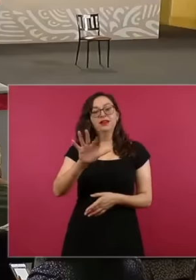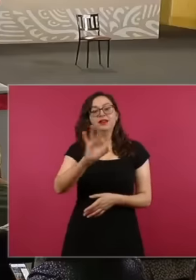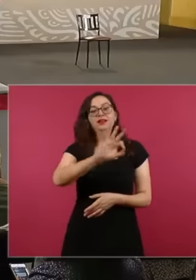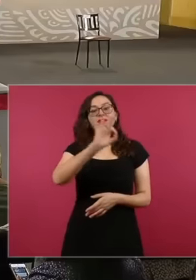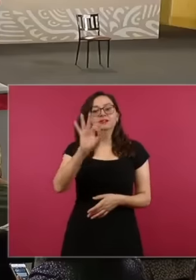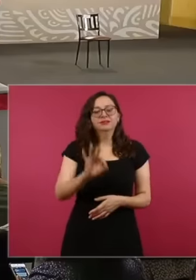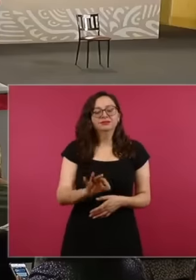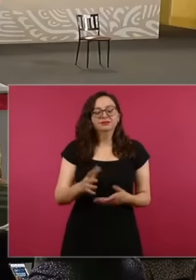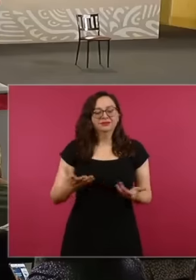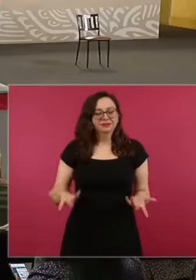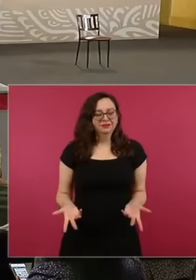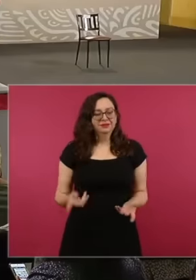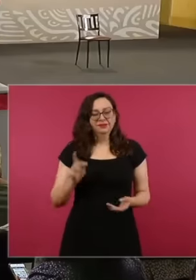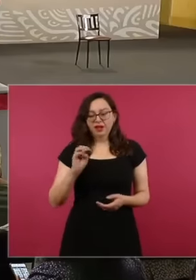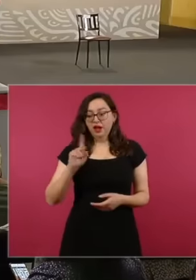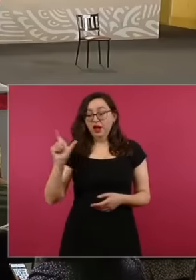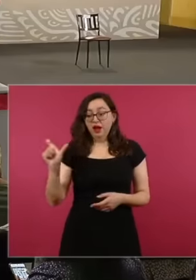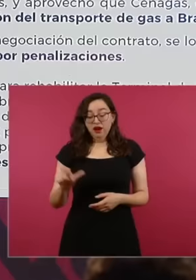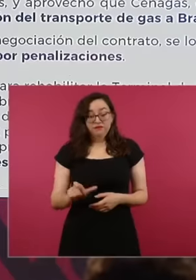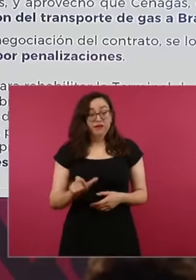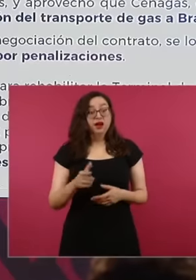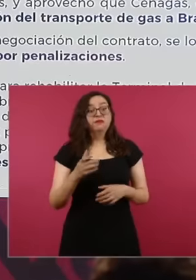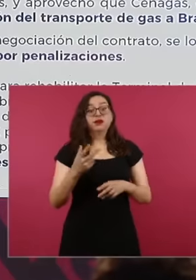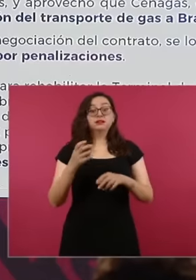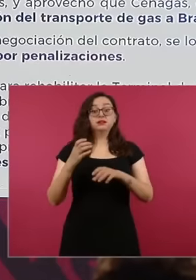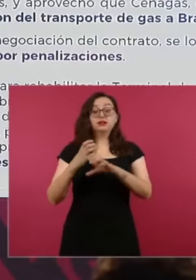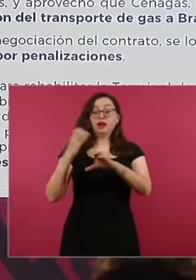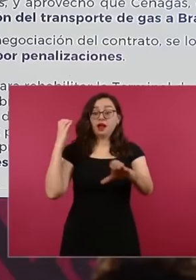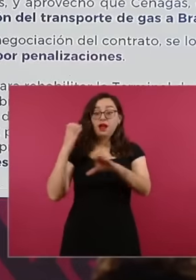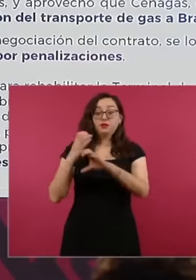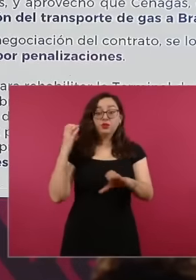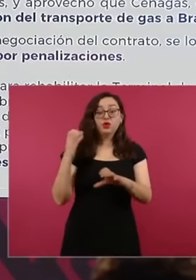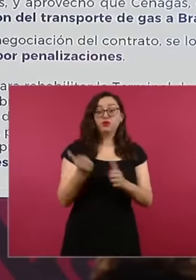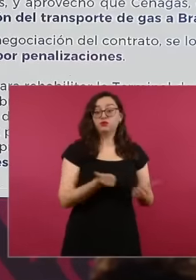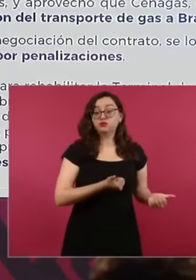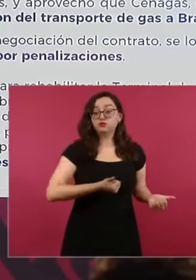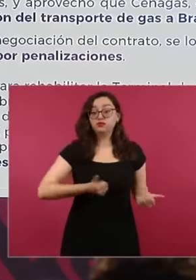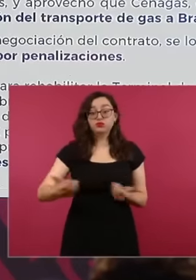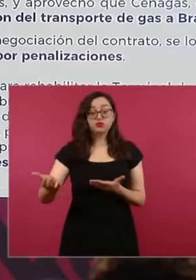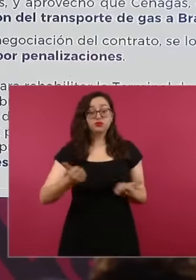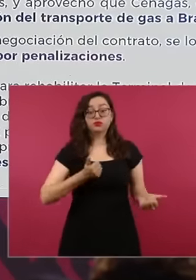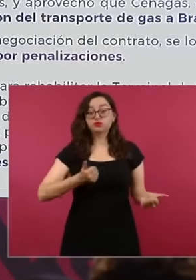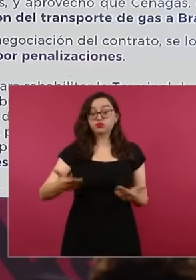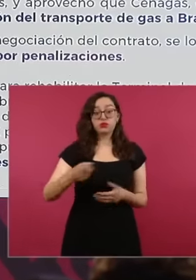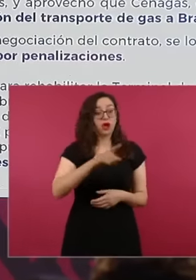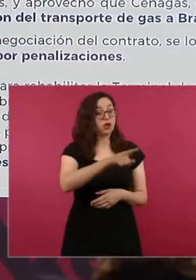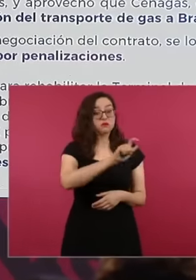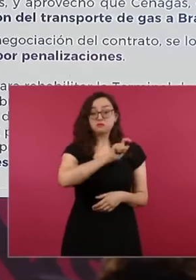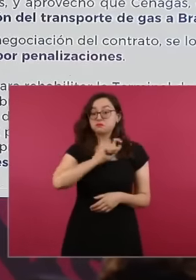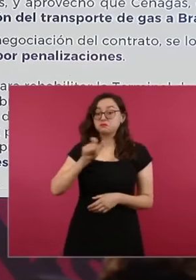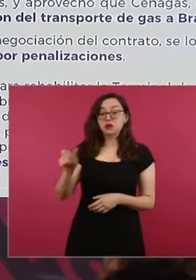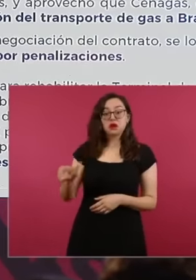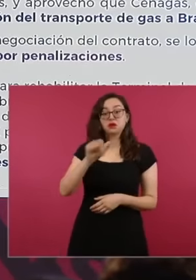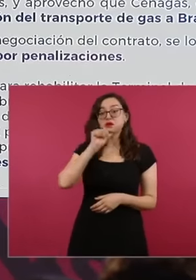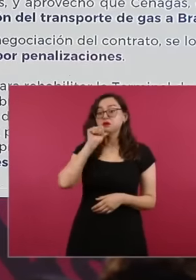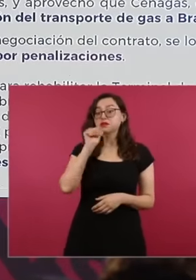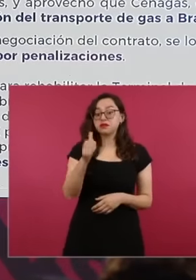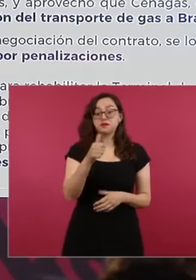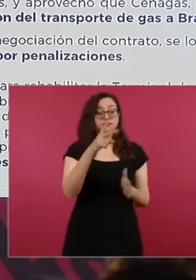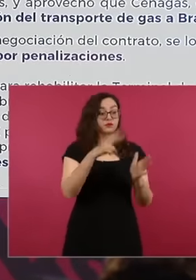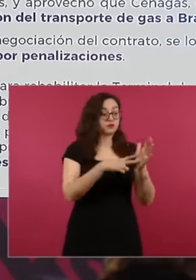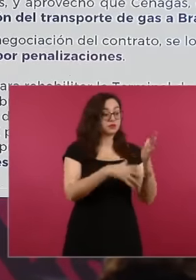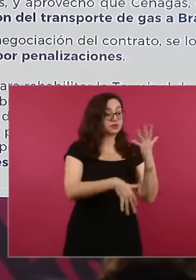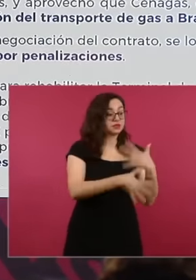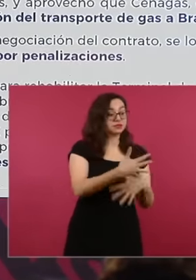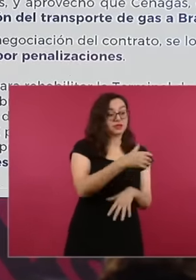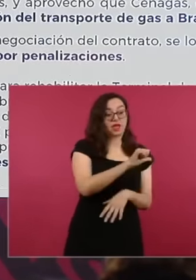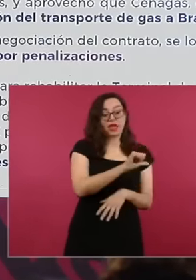100% of the freight, that is, transportation subsidies, and from 2015 to 2018, since Pemex could not